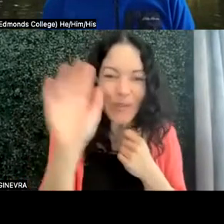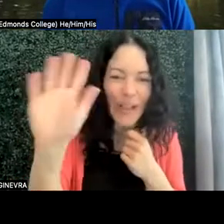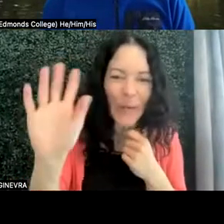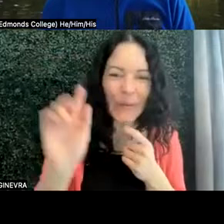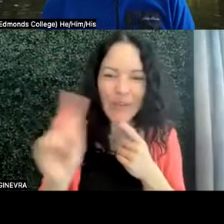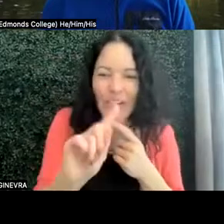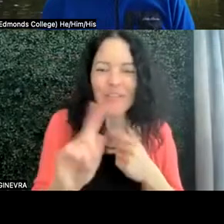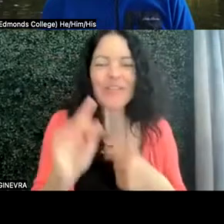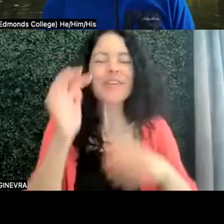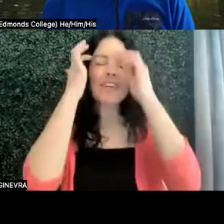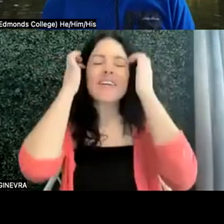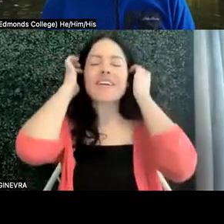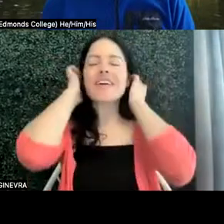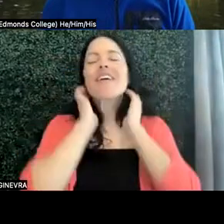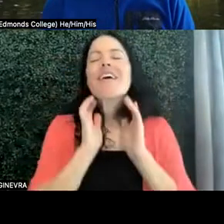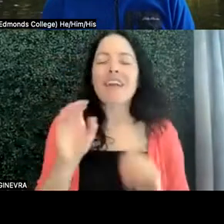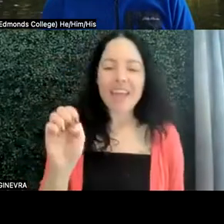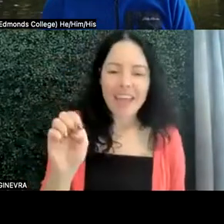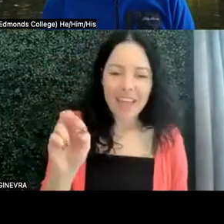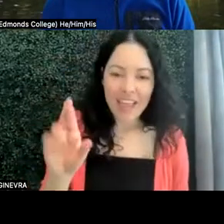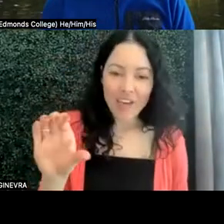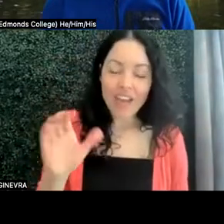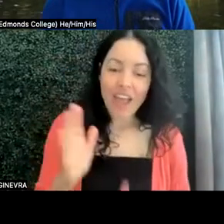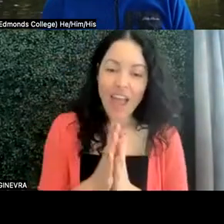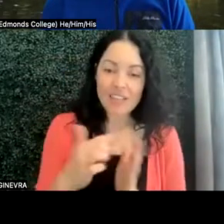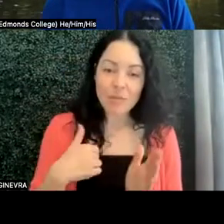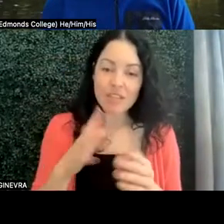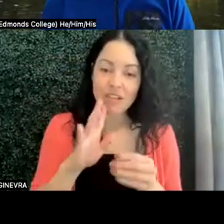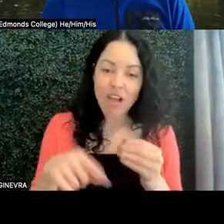So, Eric asked me to maybe talk about a student who